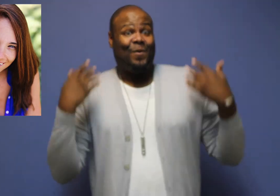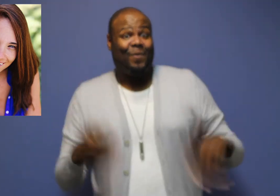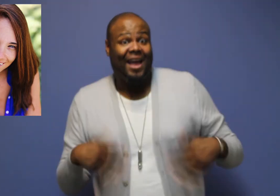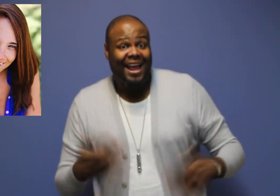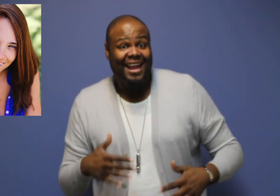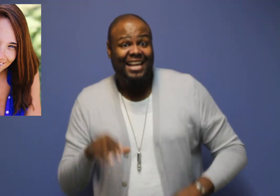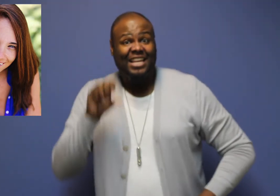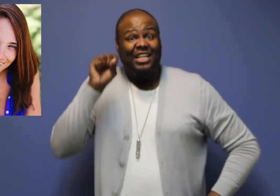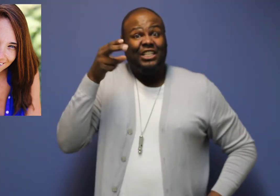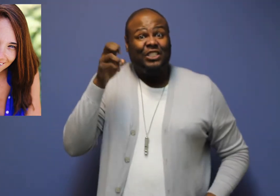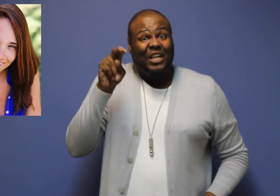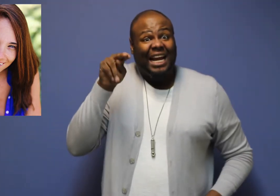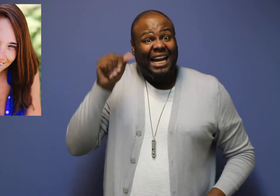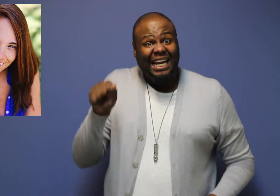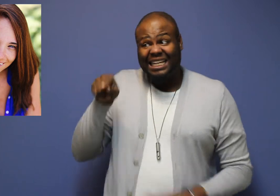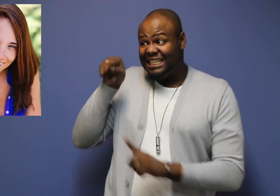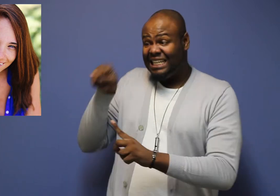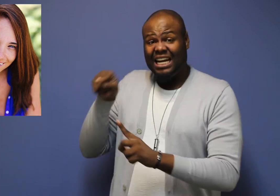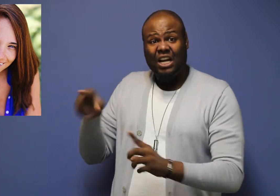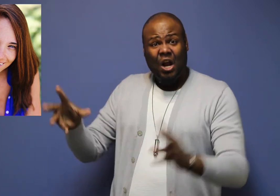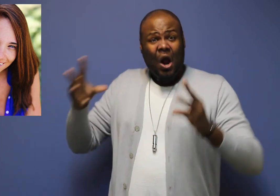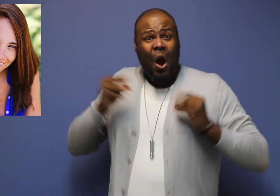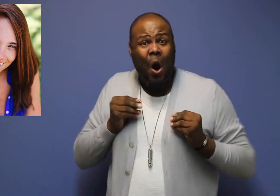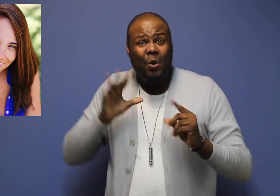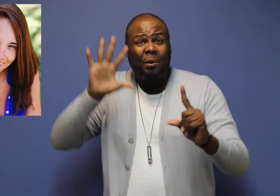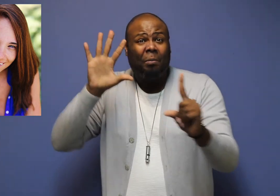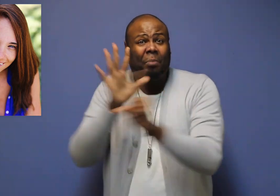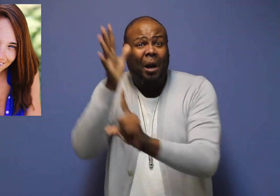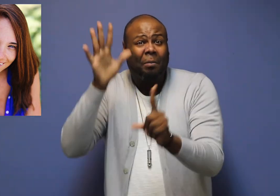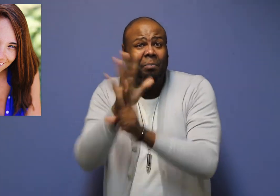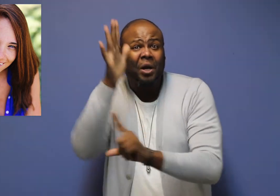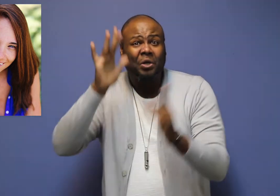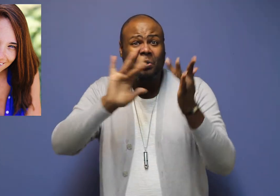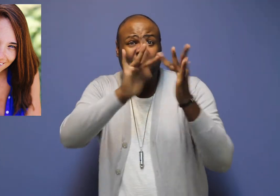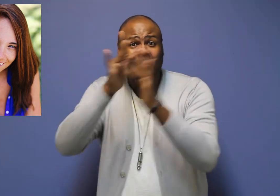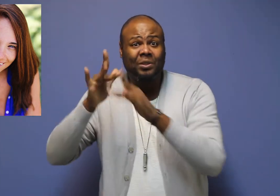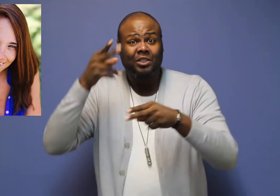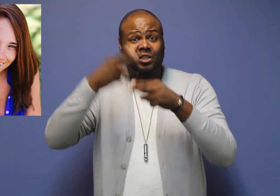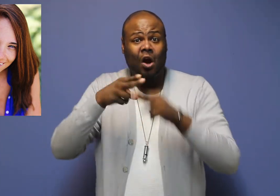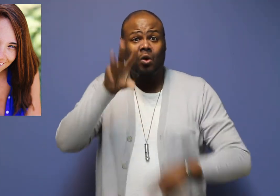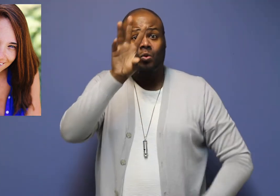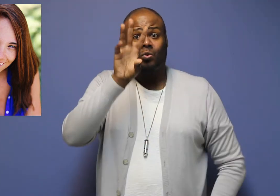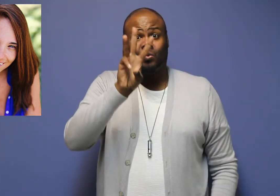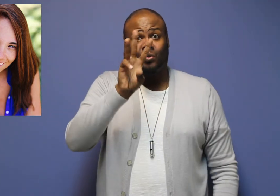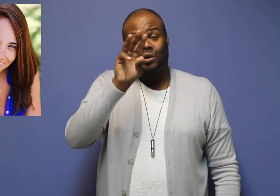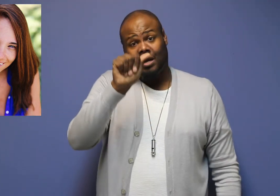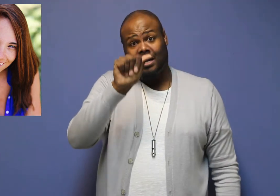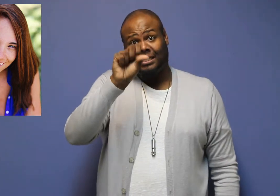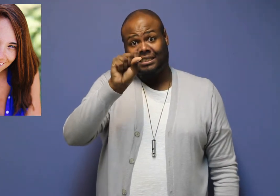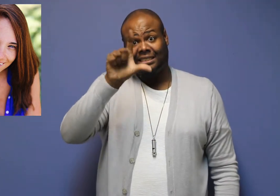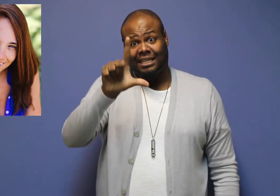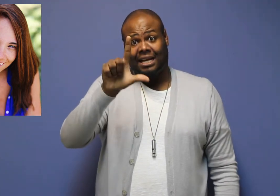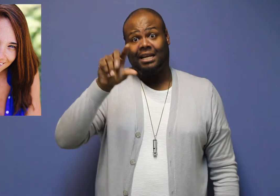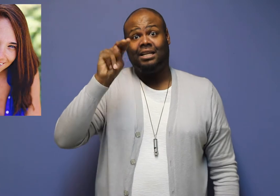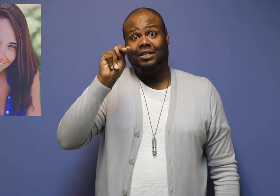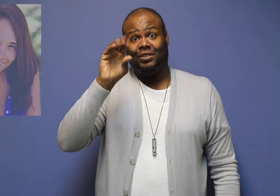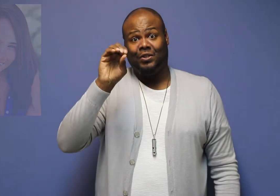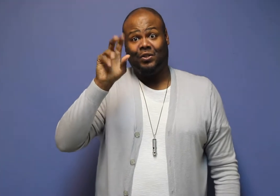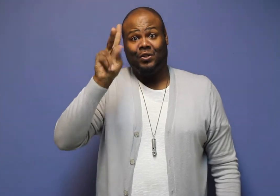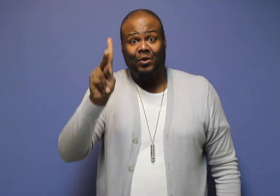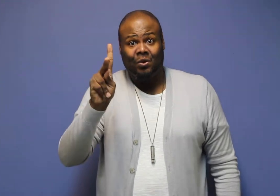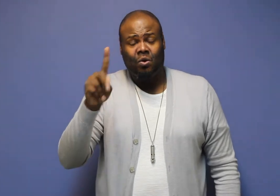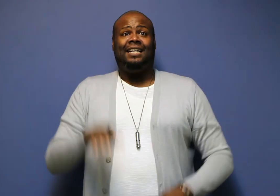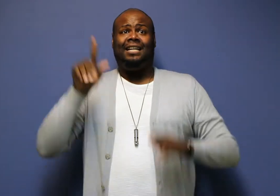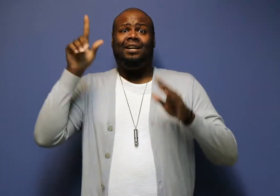Wow! Sheena owns the popular website ASL Nook.